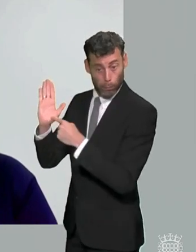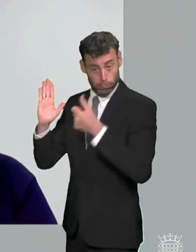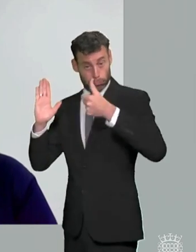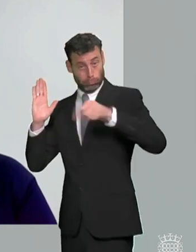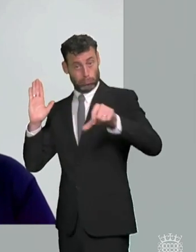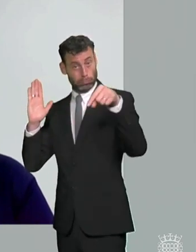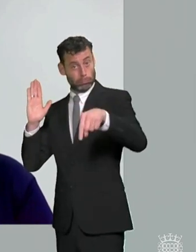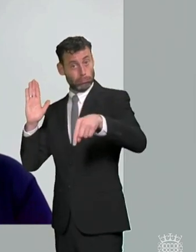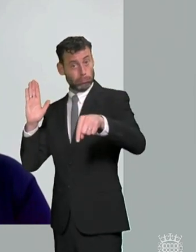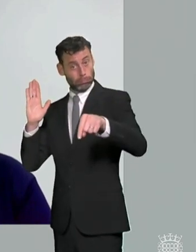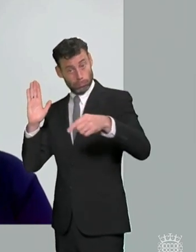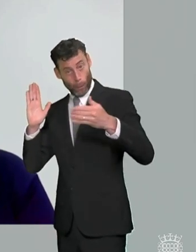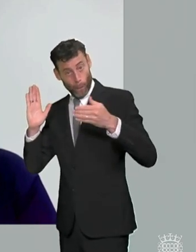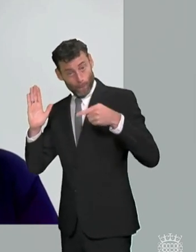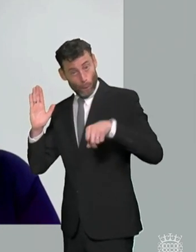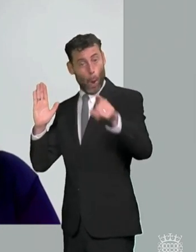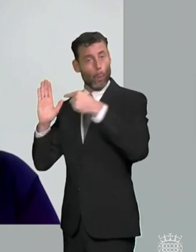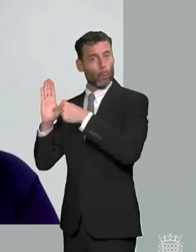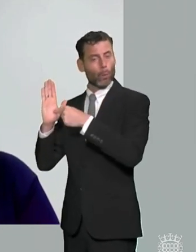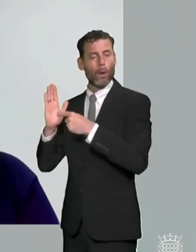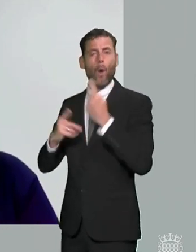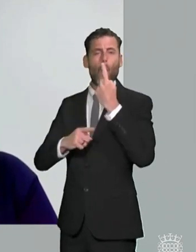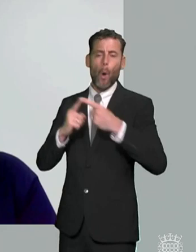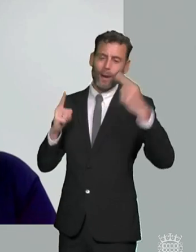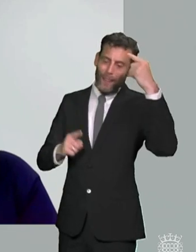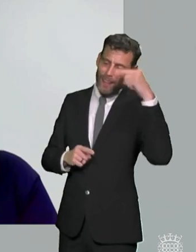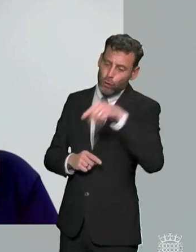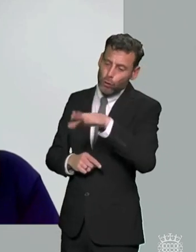of of the you know support that a child or young person is receiving are they getting what